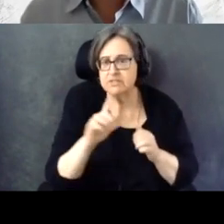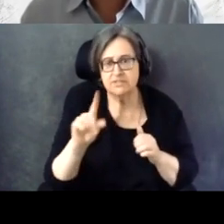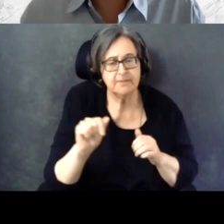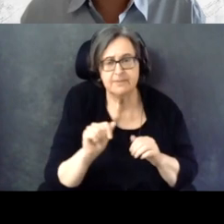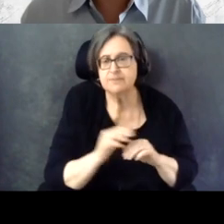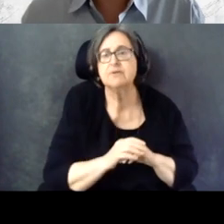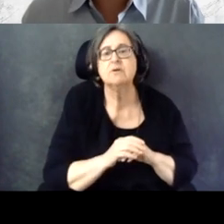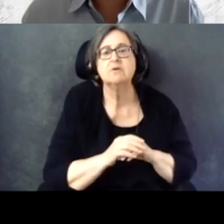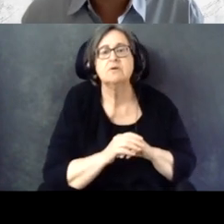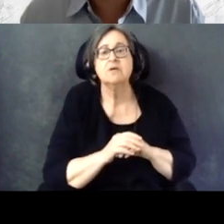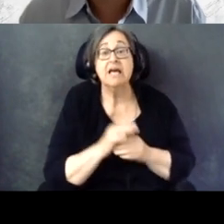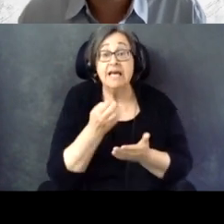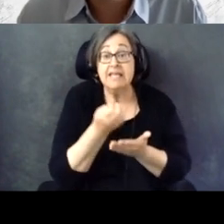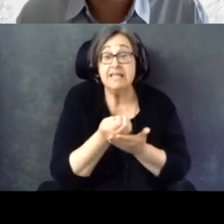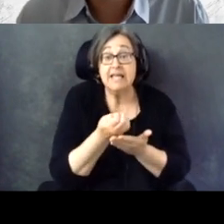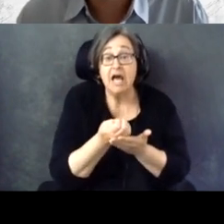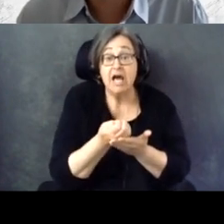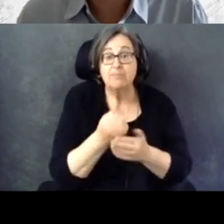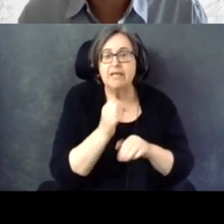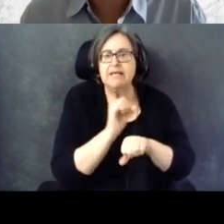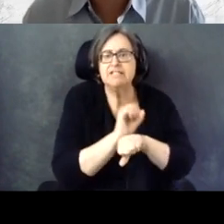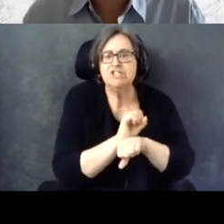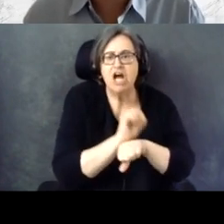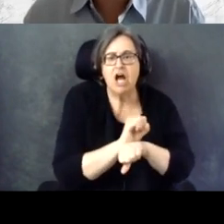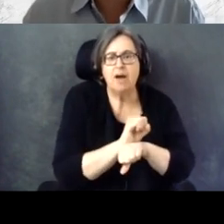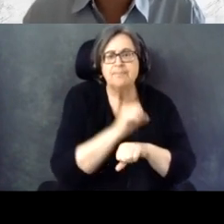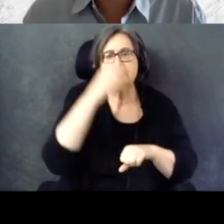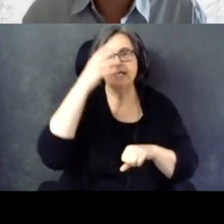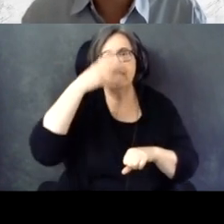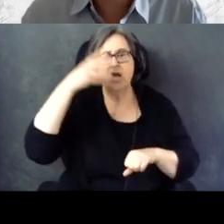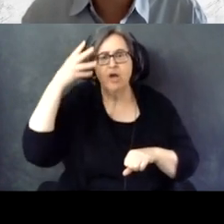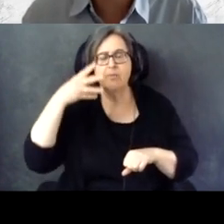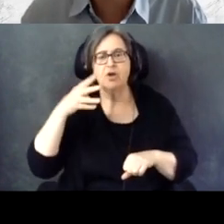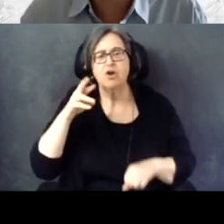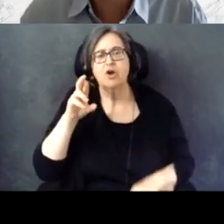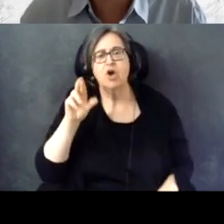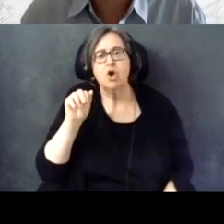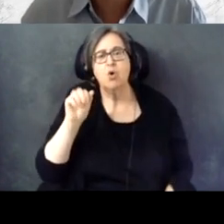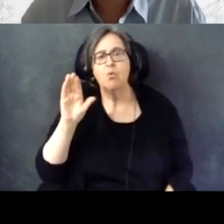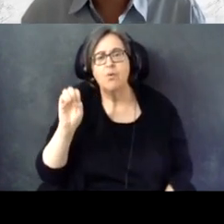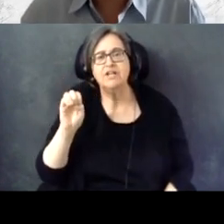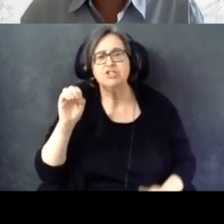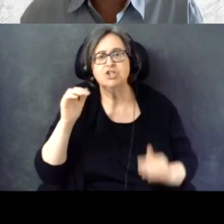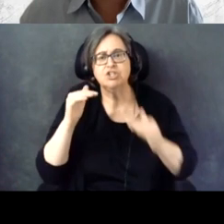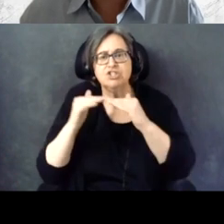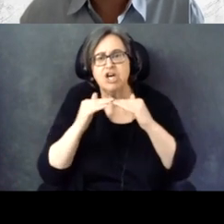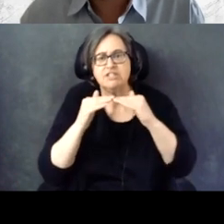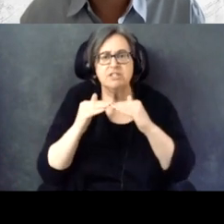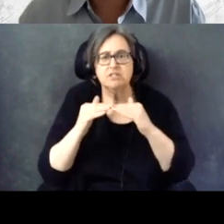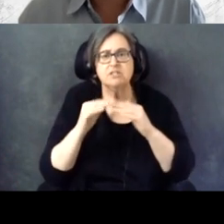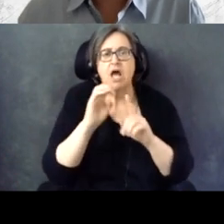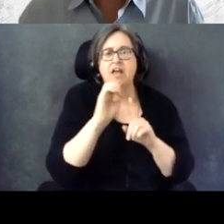From the economy and jobs, to immigration, to racial justice in the environment, to taxes,